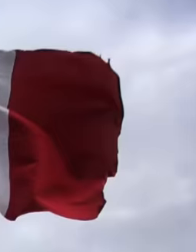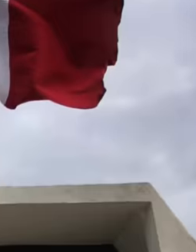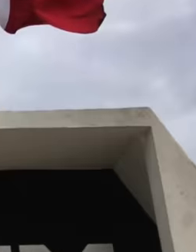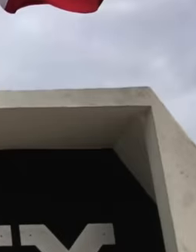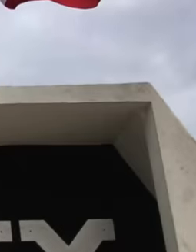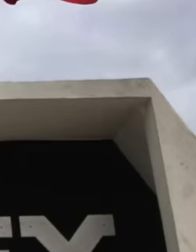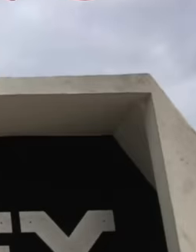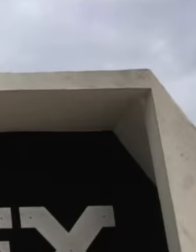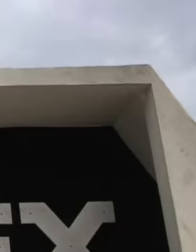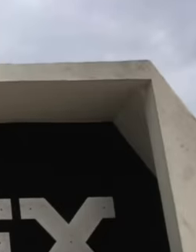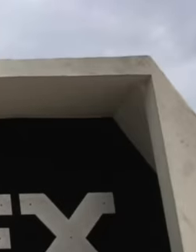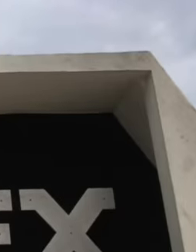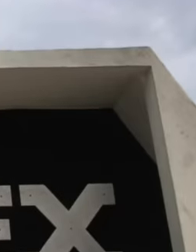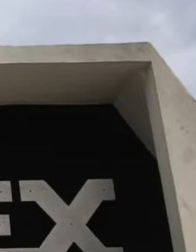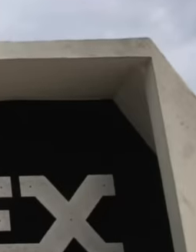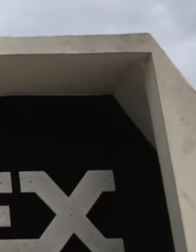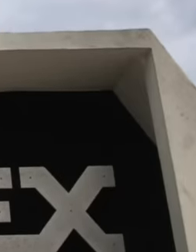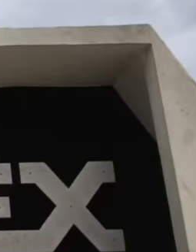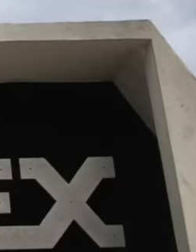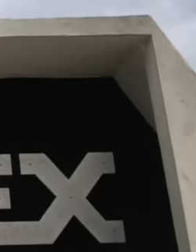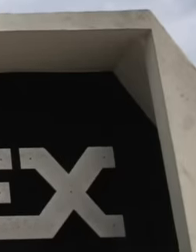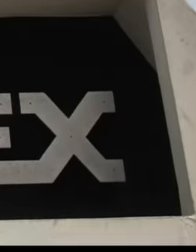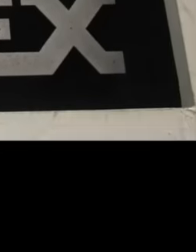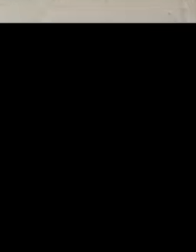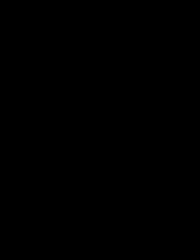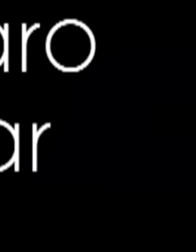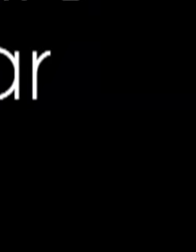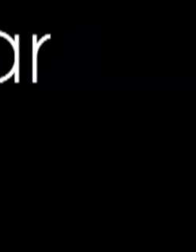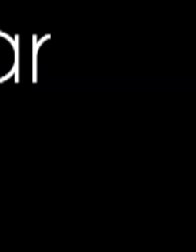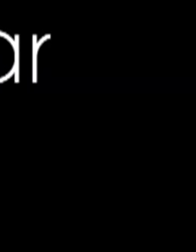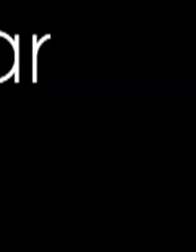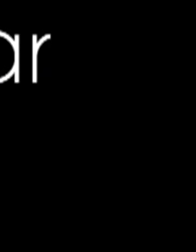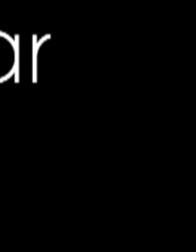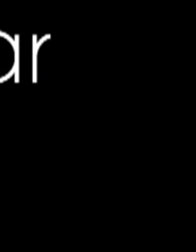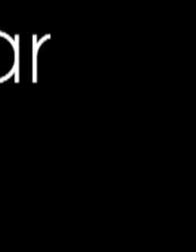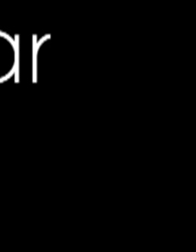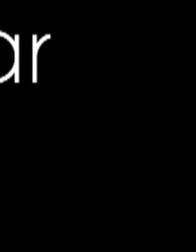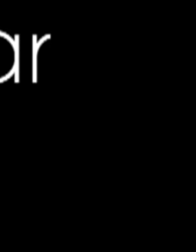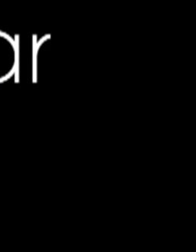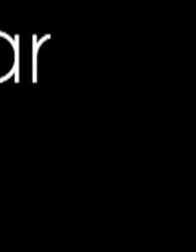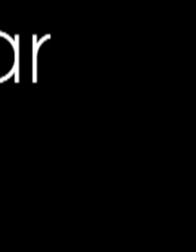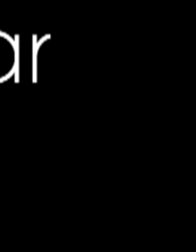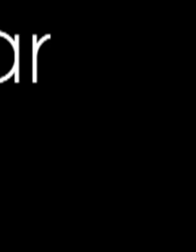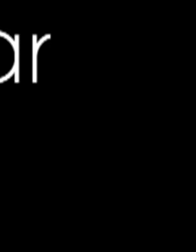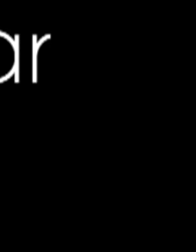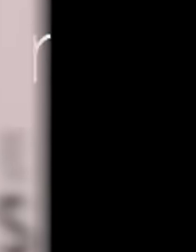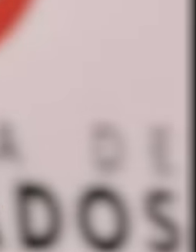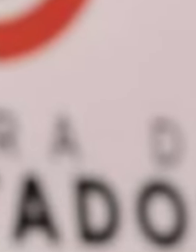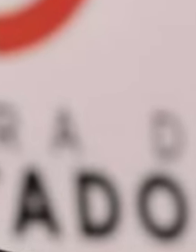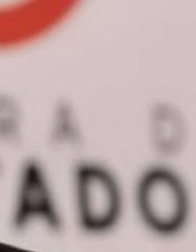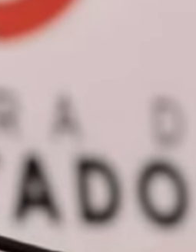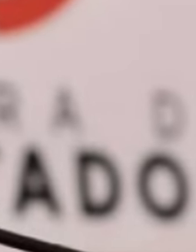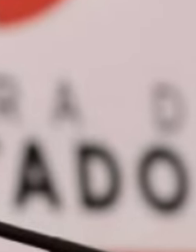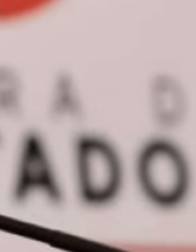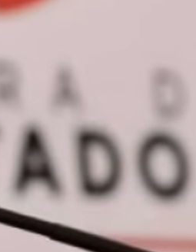company Pemex Marí was revealed. Amparo Cazar first worked in the government as one of the right arms